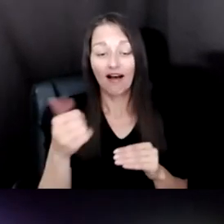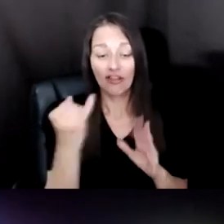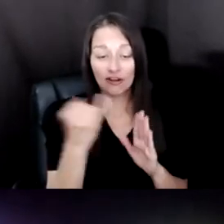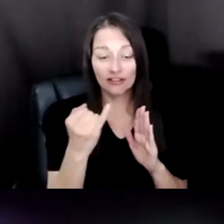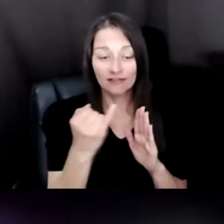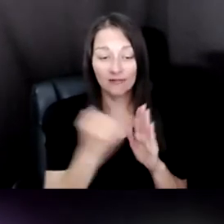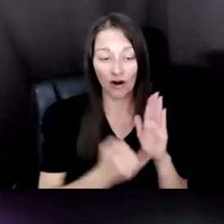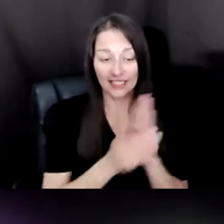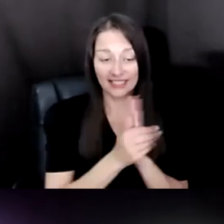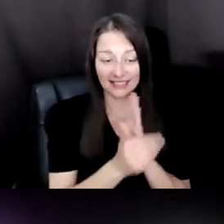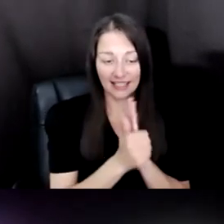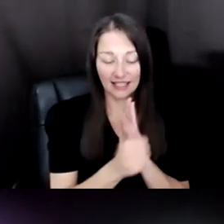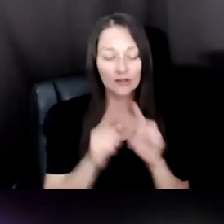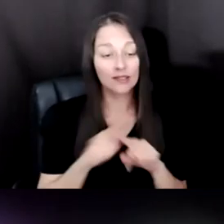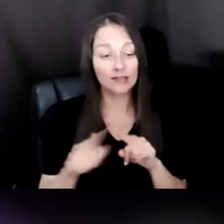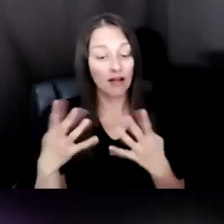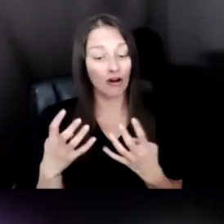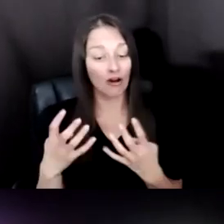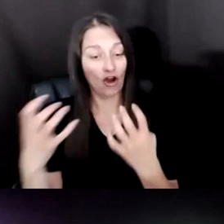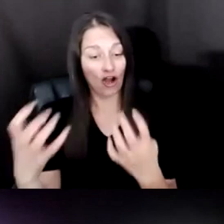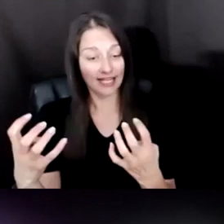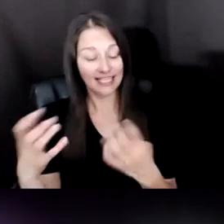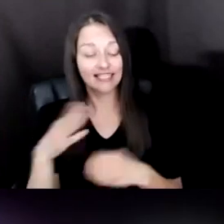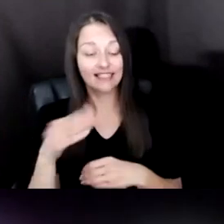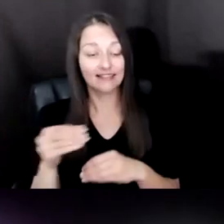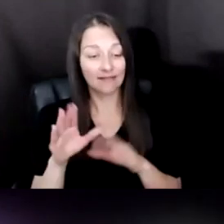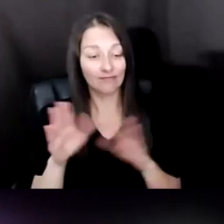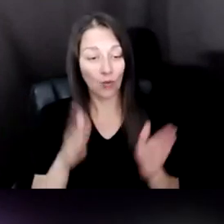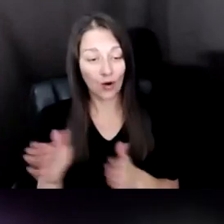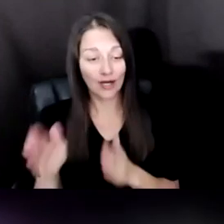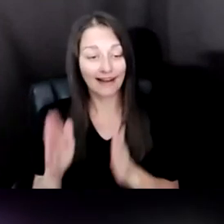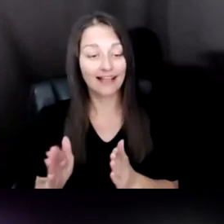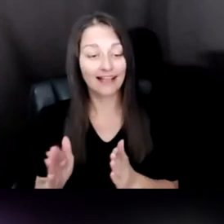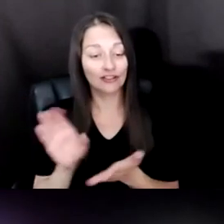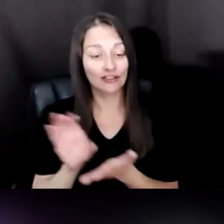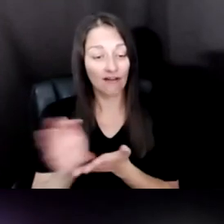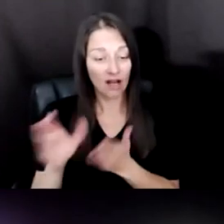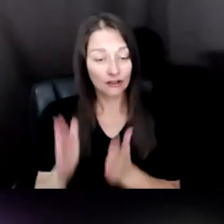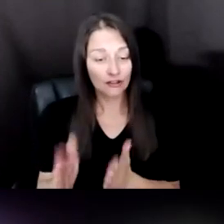THERE'S SKILLS FOR ORGANIZERS, FUNDERS, AND I'M WONDERING WHAT YOU THINK AND ELEANOR I'M GOING TO